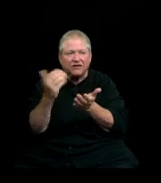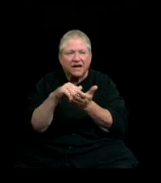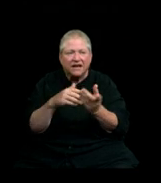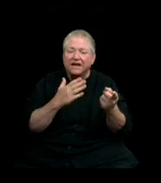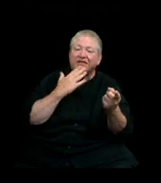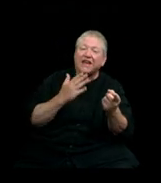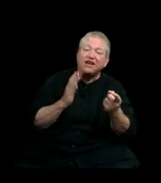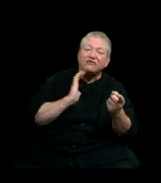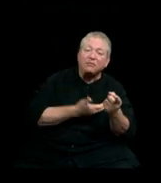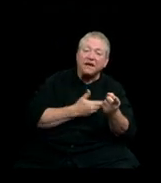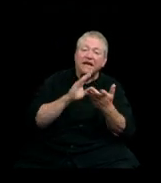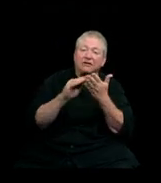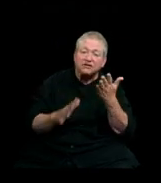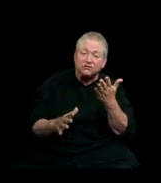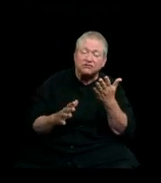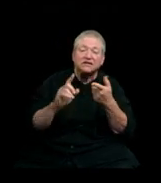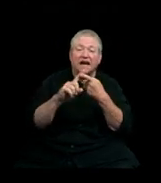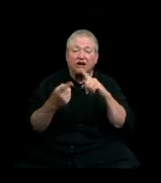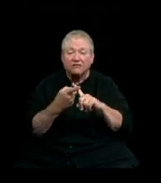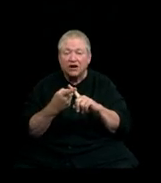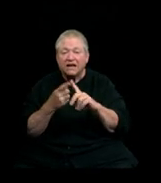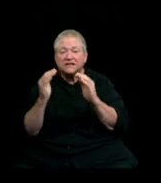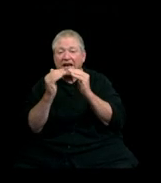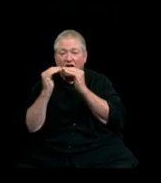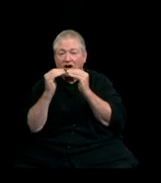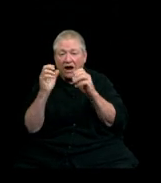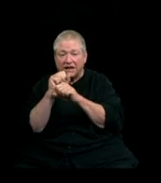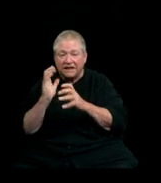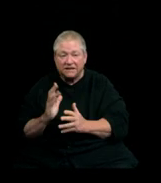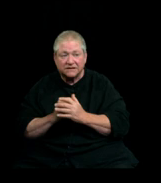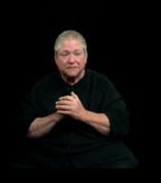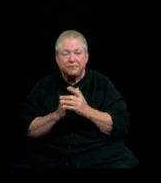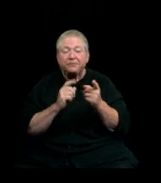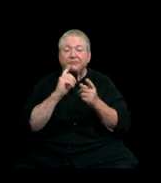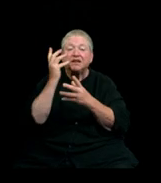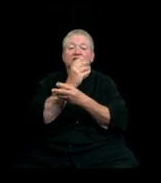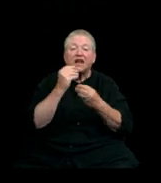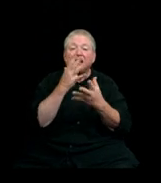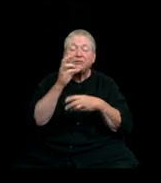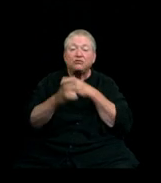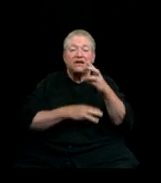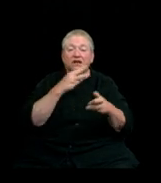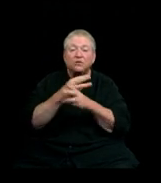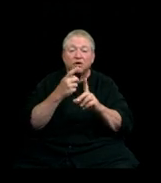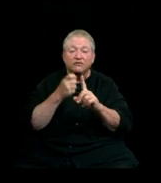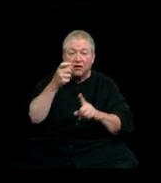and our friends, and our colleagues. There's a lot of beauty in the world that you bring through your thinking,